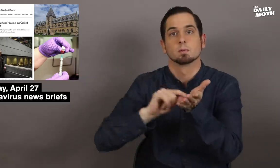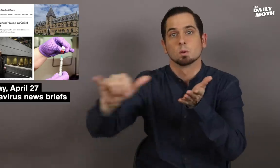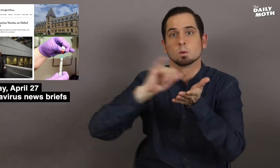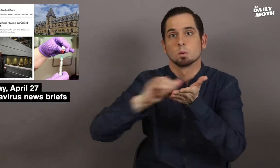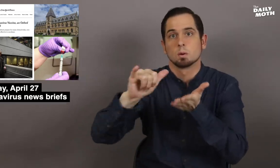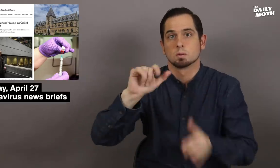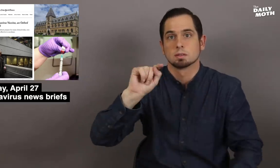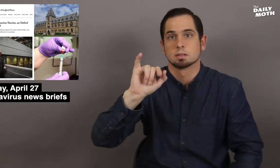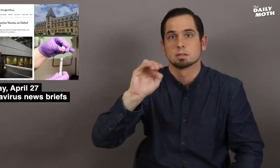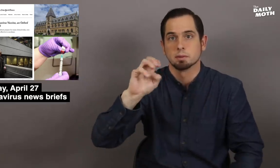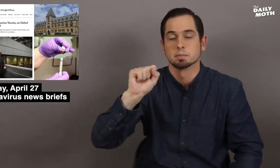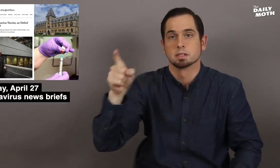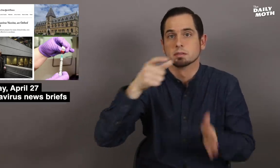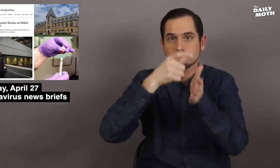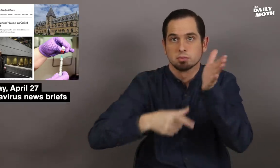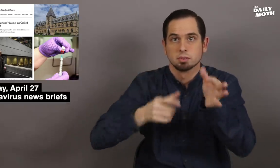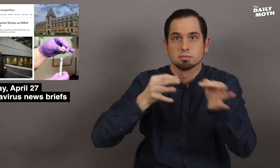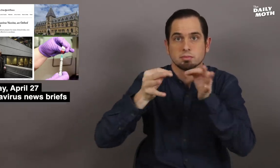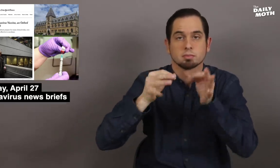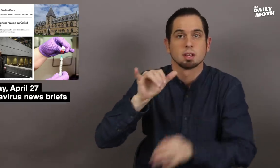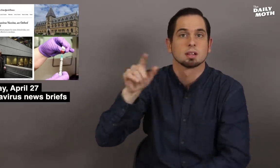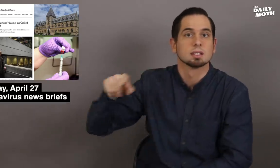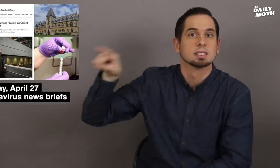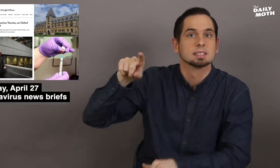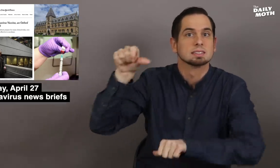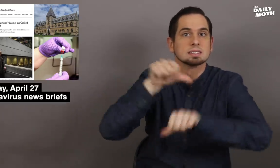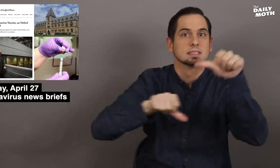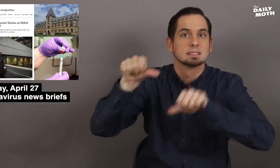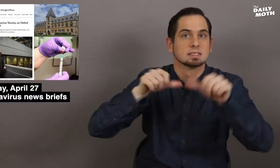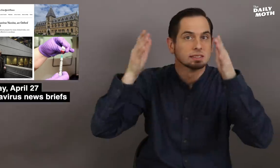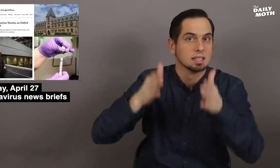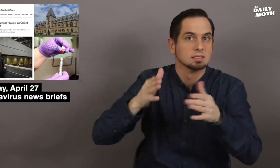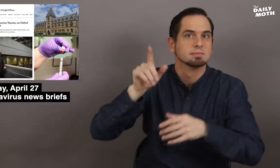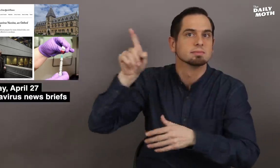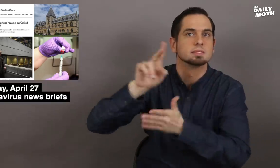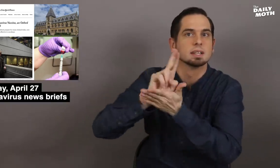The New York Times reported that scientists at